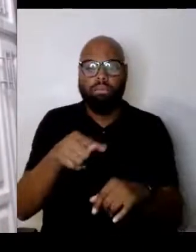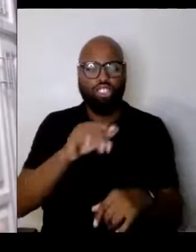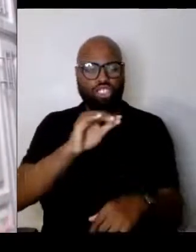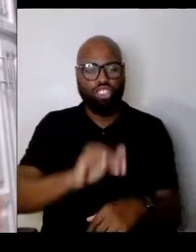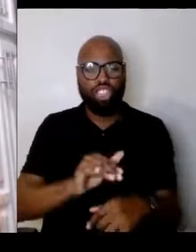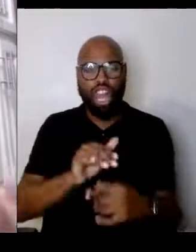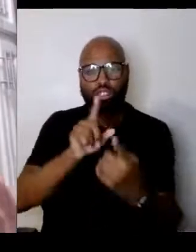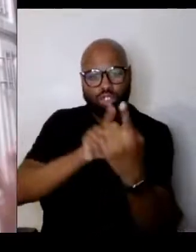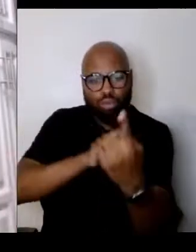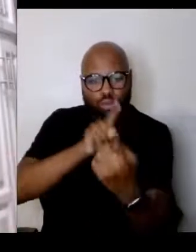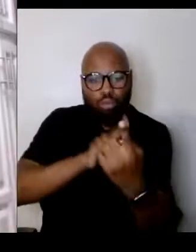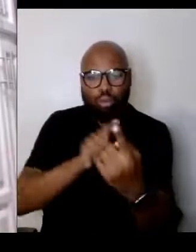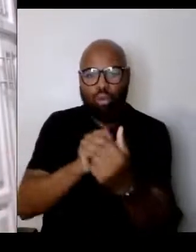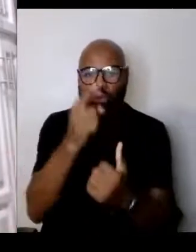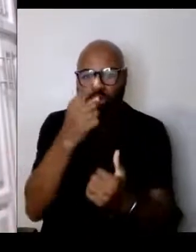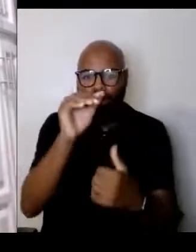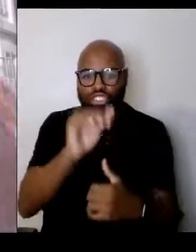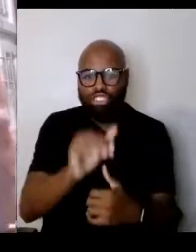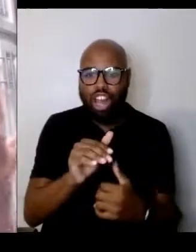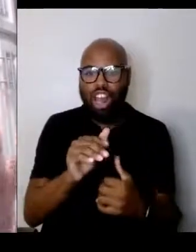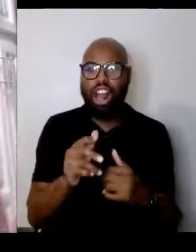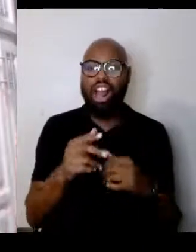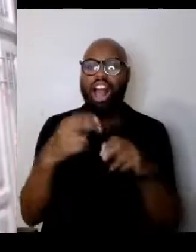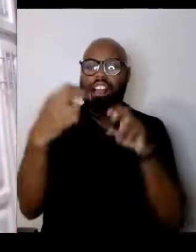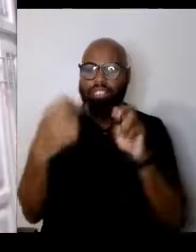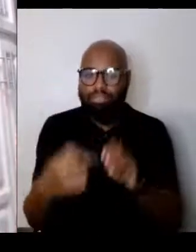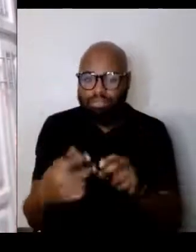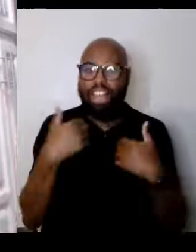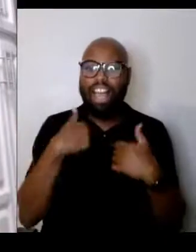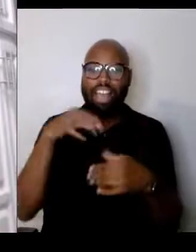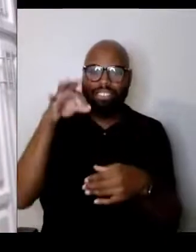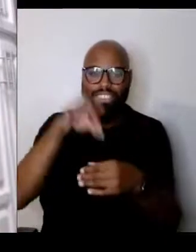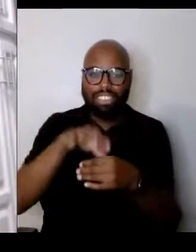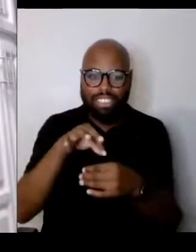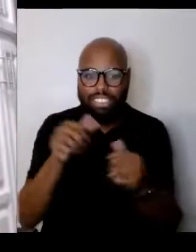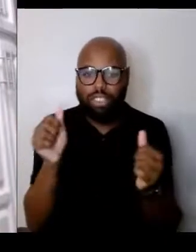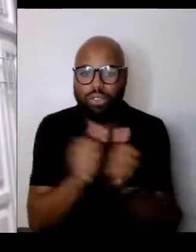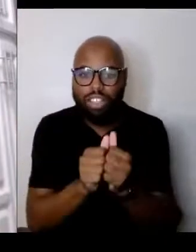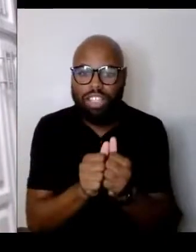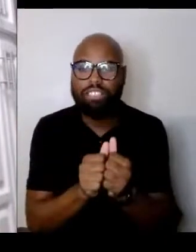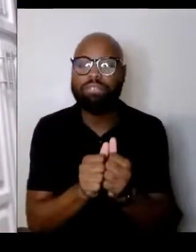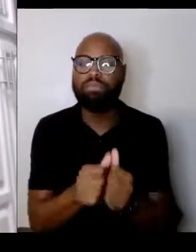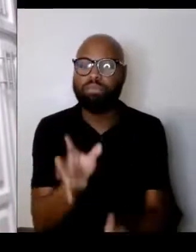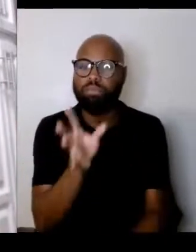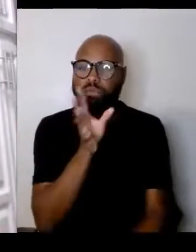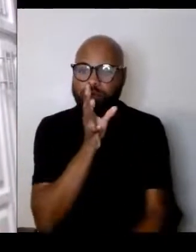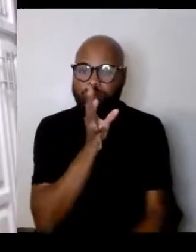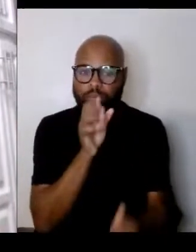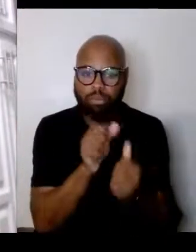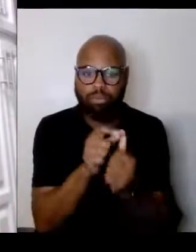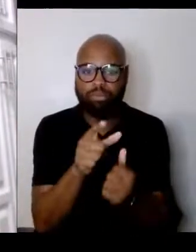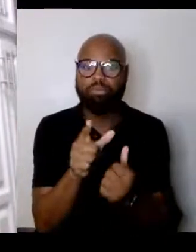that I can sit with and have tea with and talk to face to face and that gives me hope.